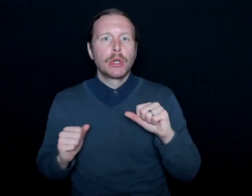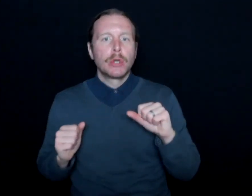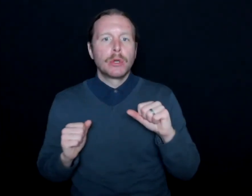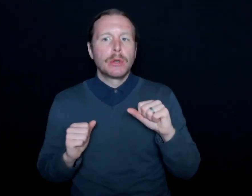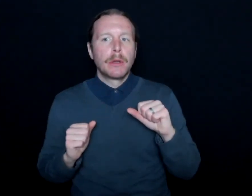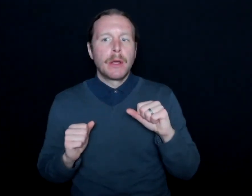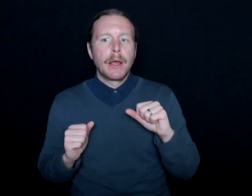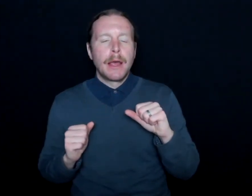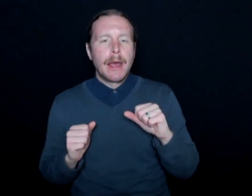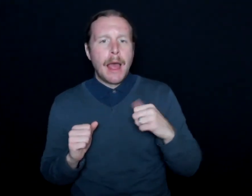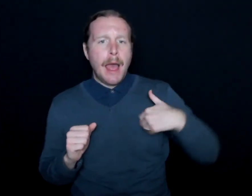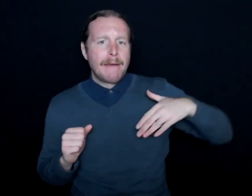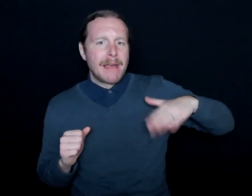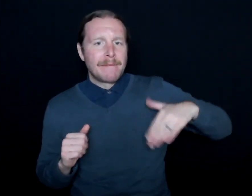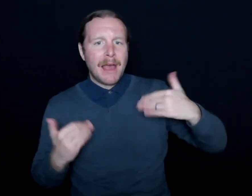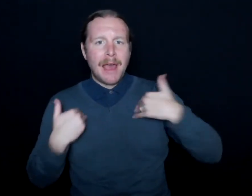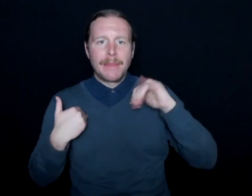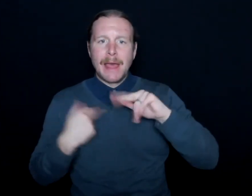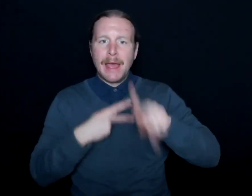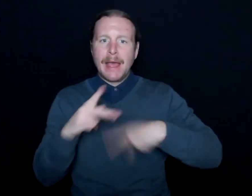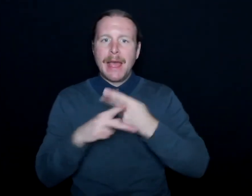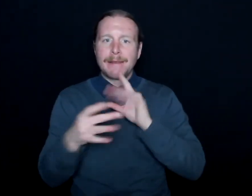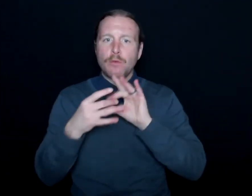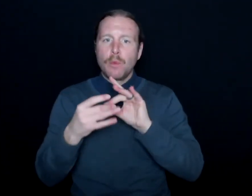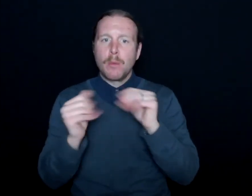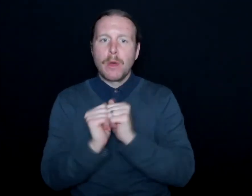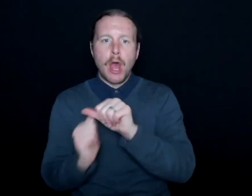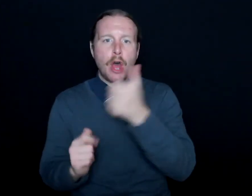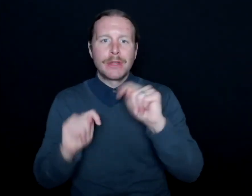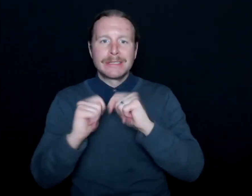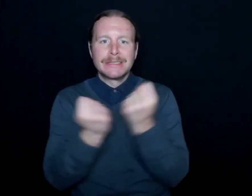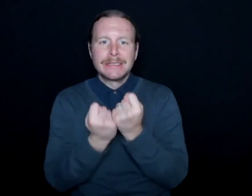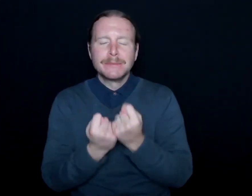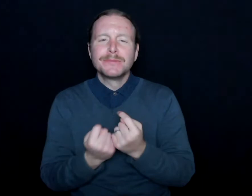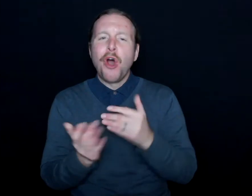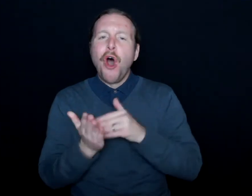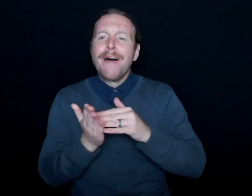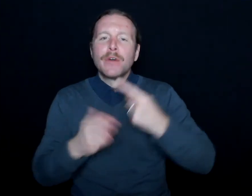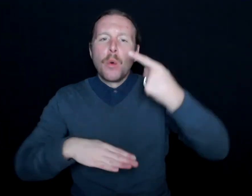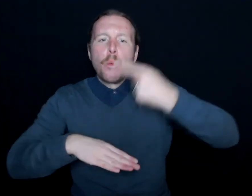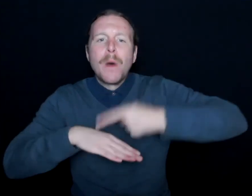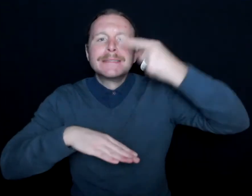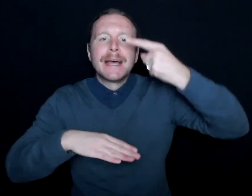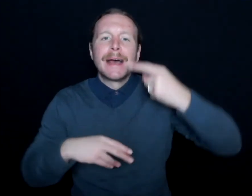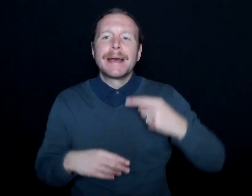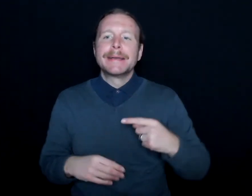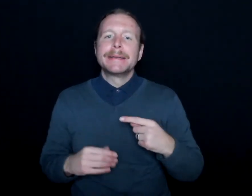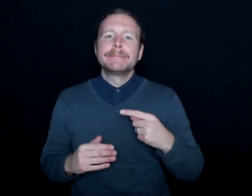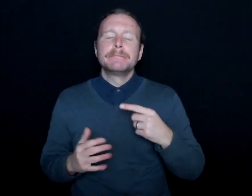I haven't had that type of relationship with other teams. A lot of it has been a la carte. It's been one-offs, which is fine.